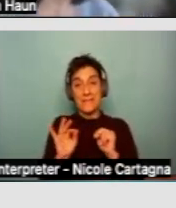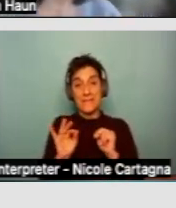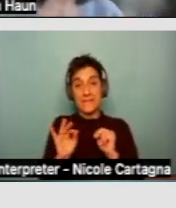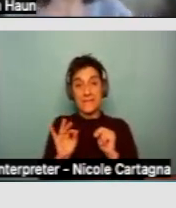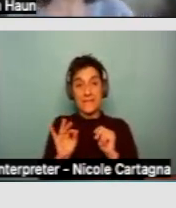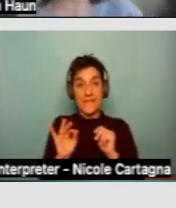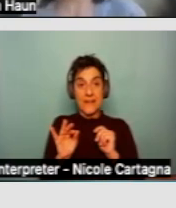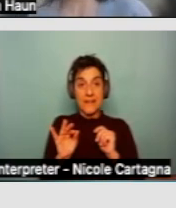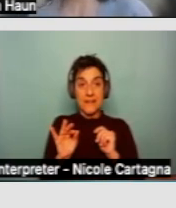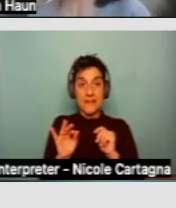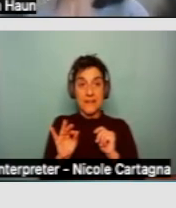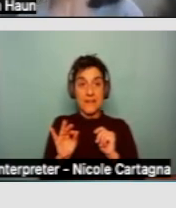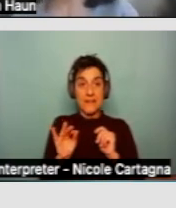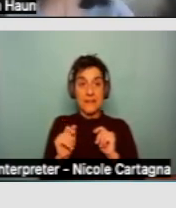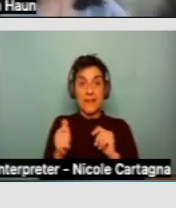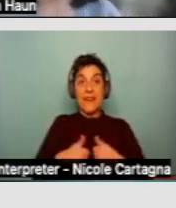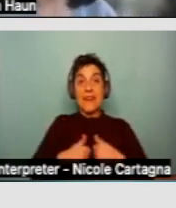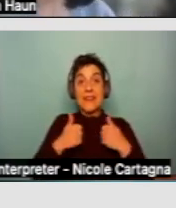are living in the family home.